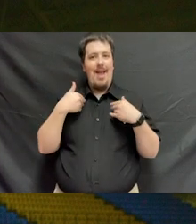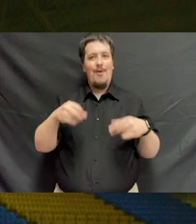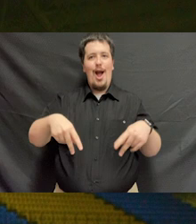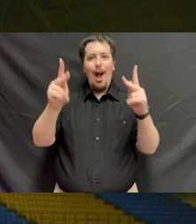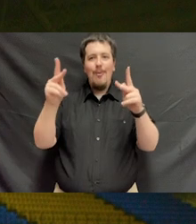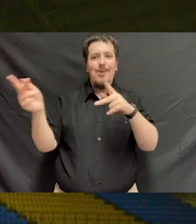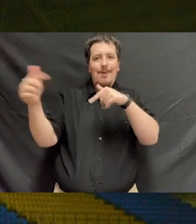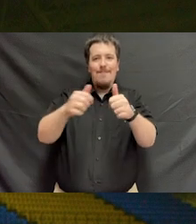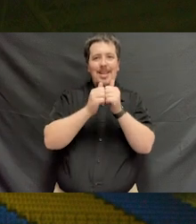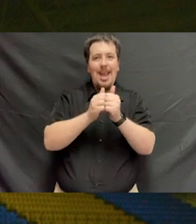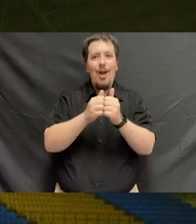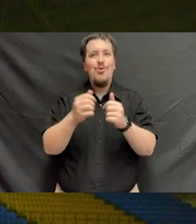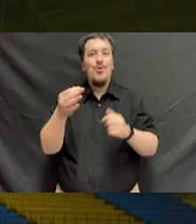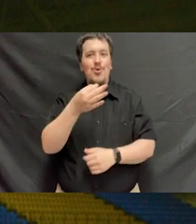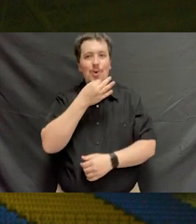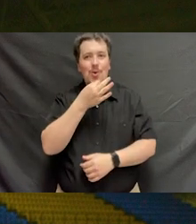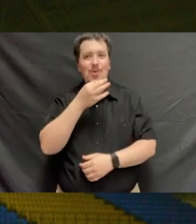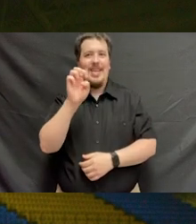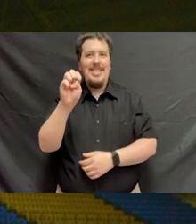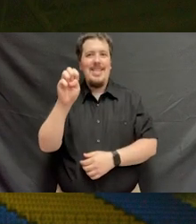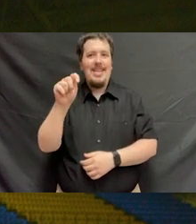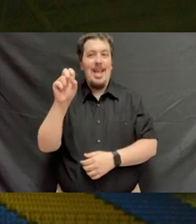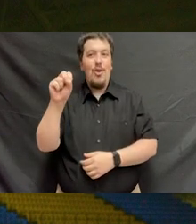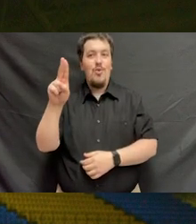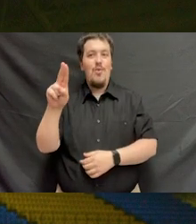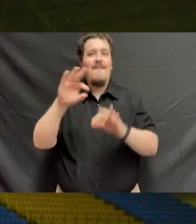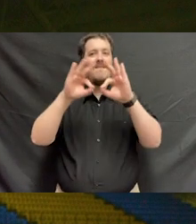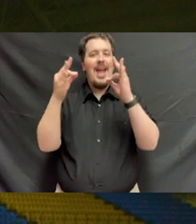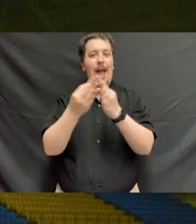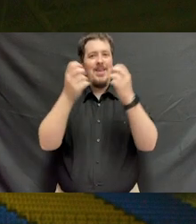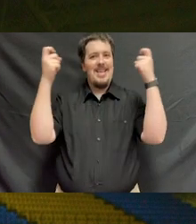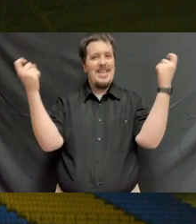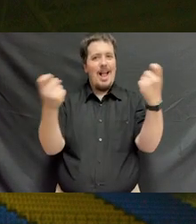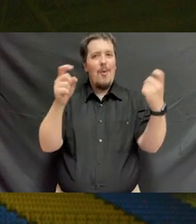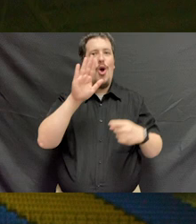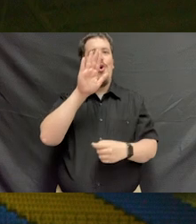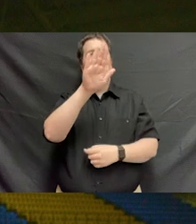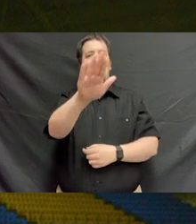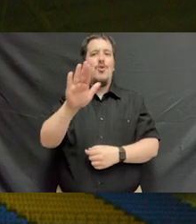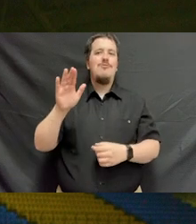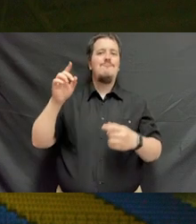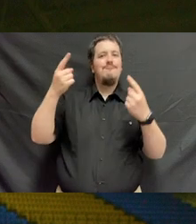that we have the opportunity to come together soon as an ETSU family to celebrate your accomplishments,